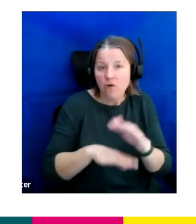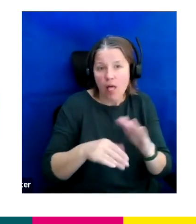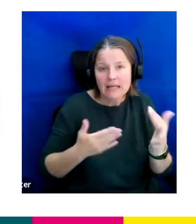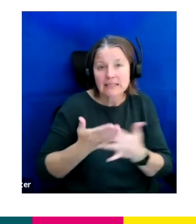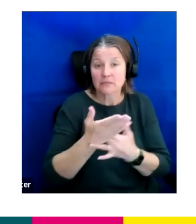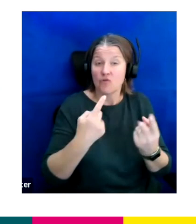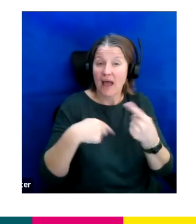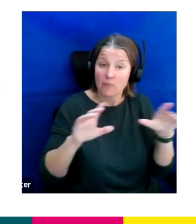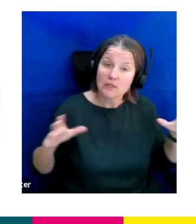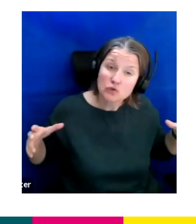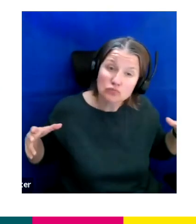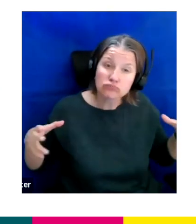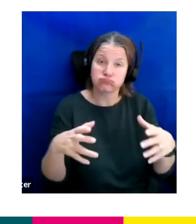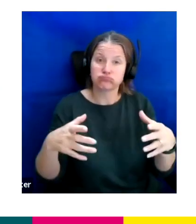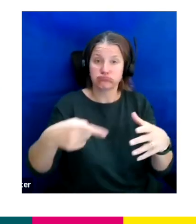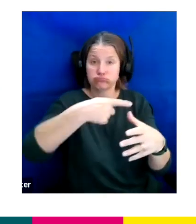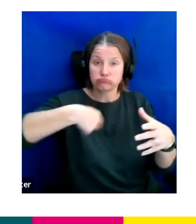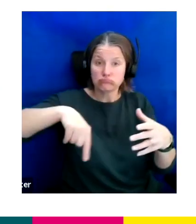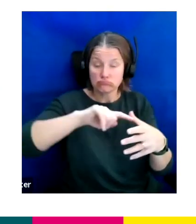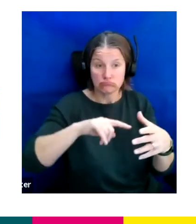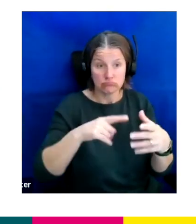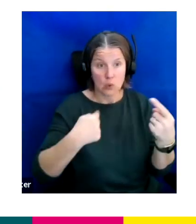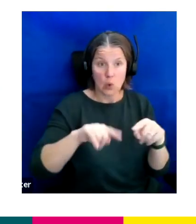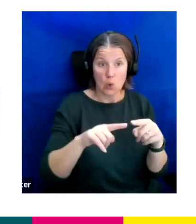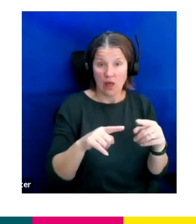Obviously as we all know, we've been through COVID and other things that have happened,